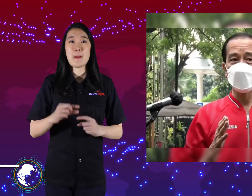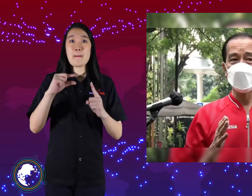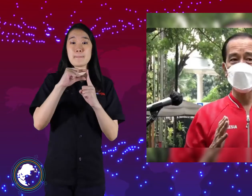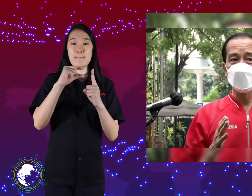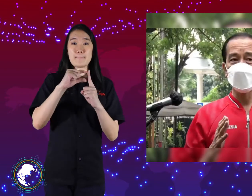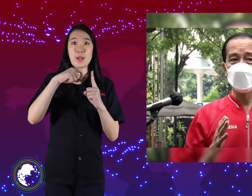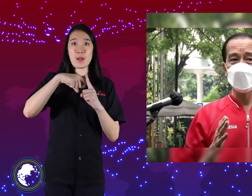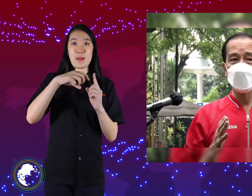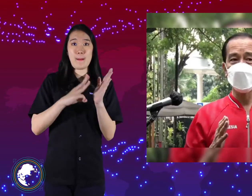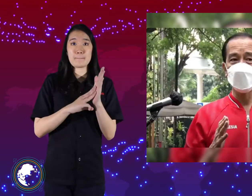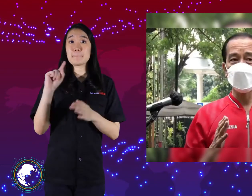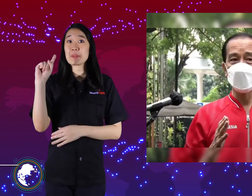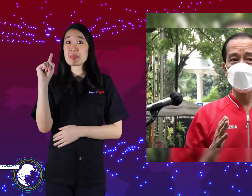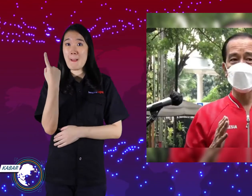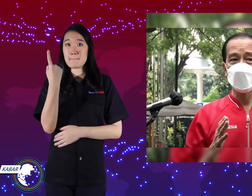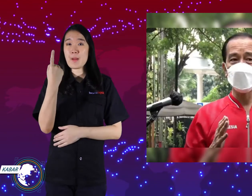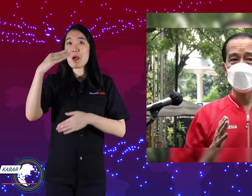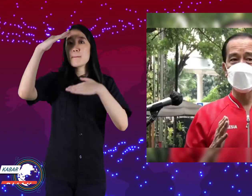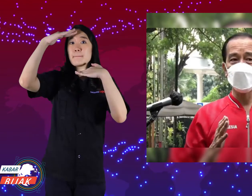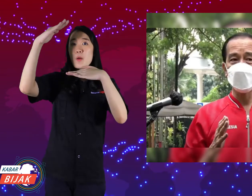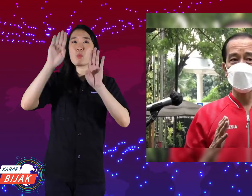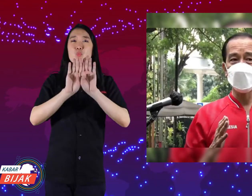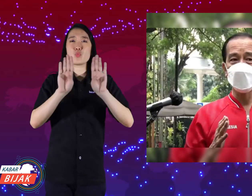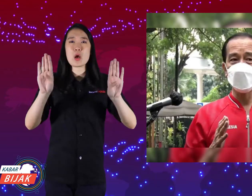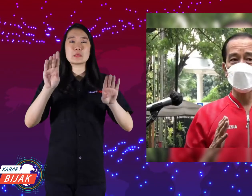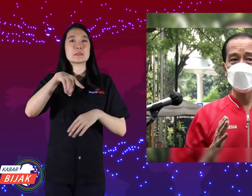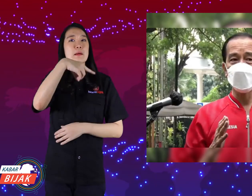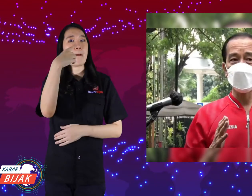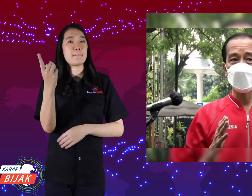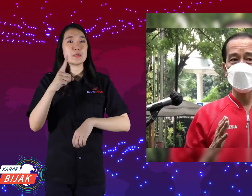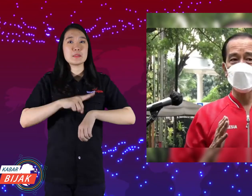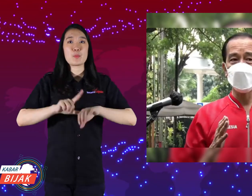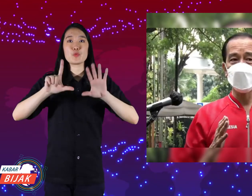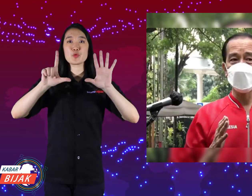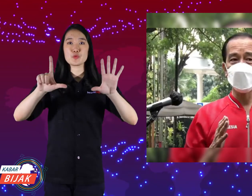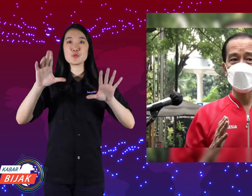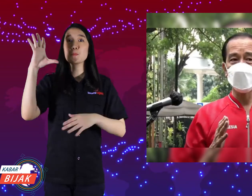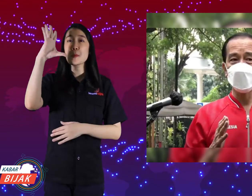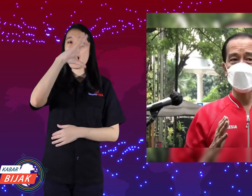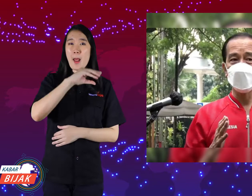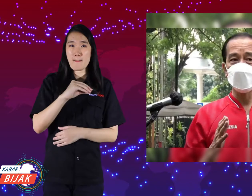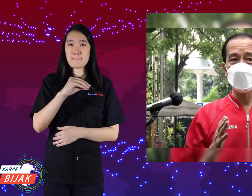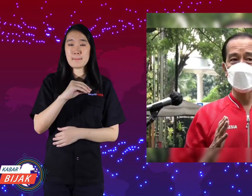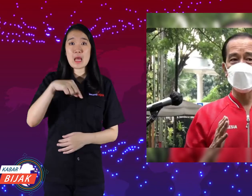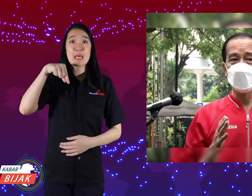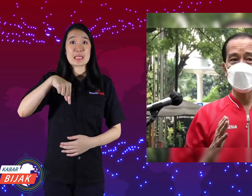The first PPKM, the mall is open until 7pm.